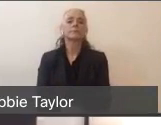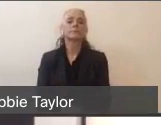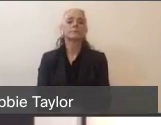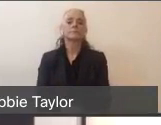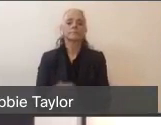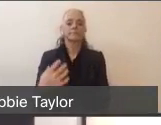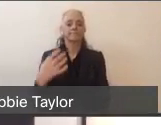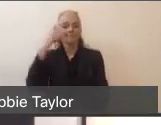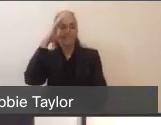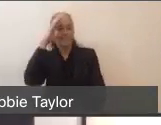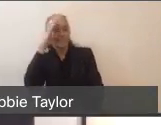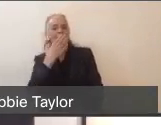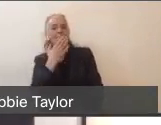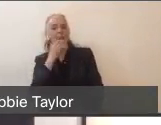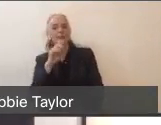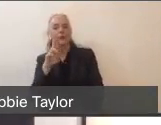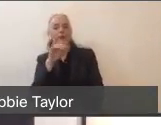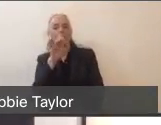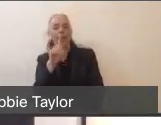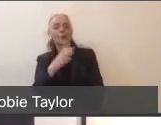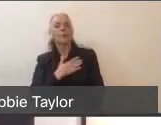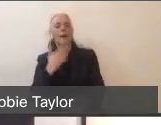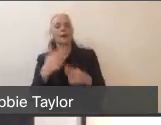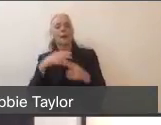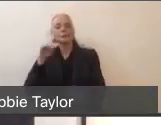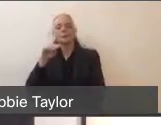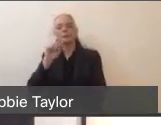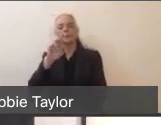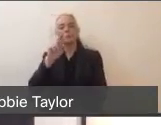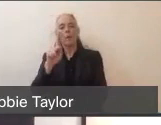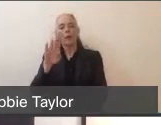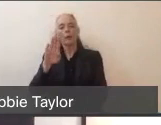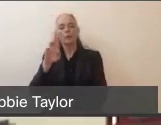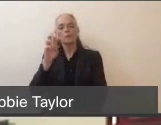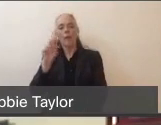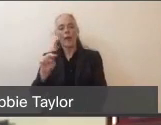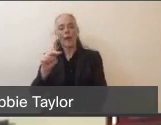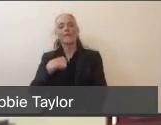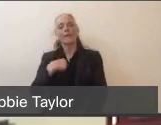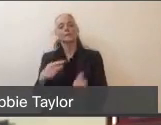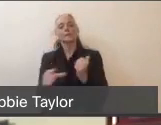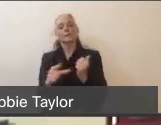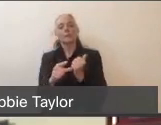(Mark Brown) Thank you, Dr. Ballard. My name's Mark Brown and it's my honor to serve as the Deputy Fire Chief for Marin County Fire Department.